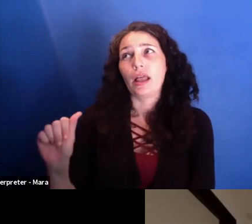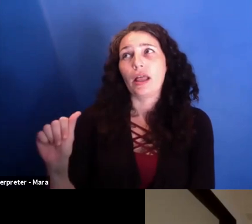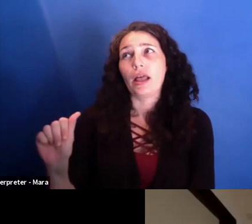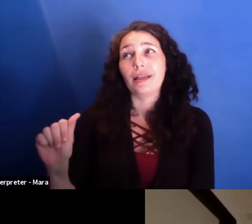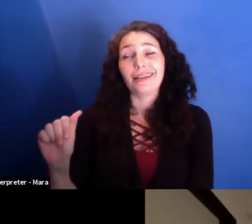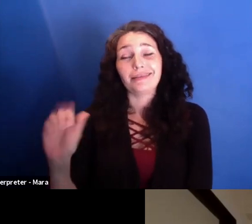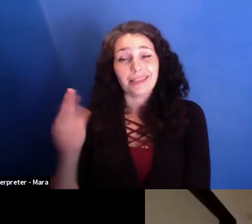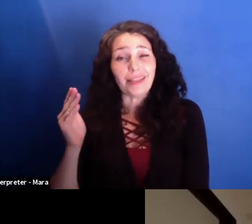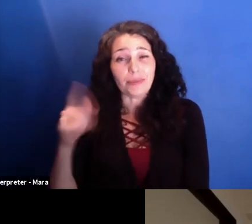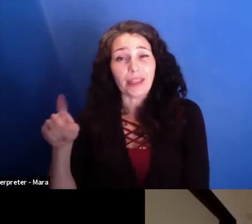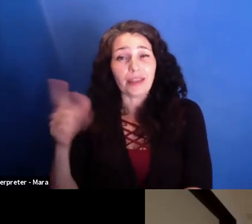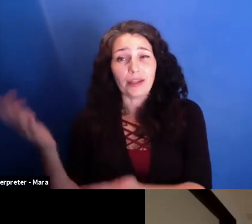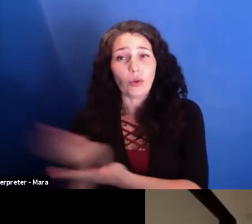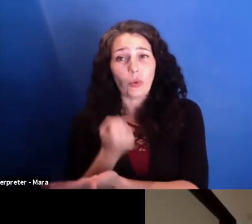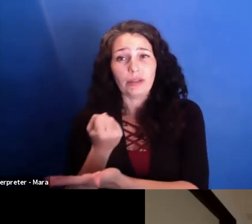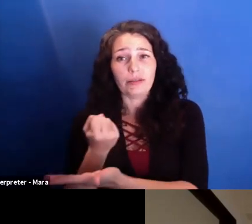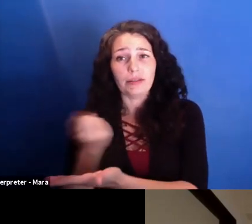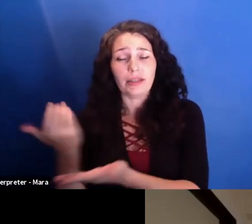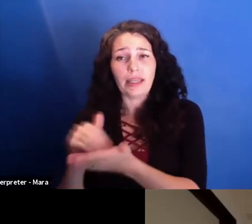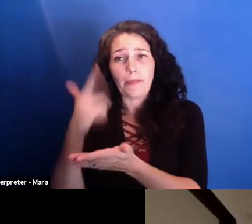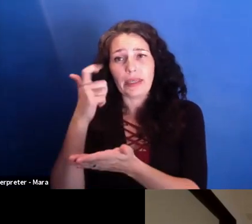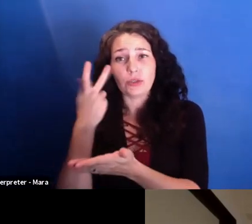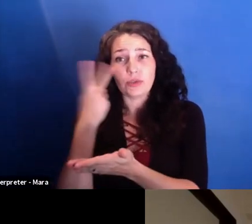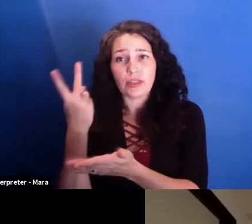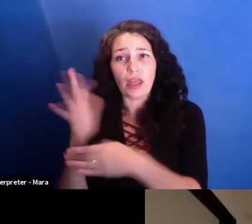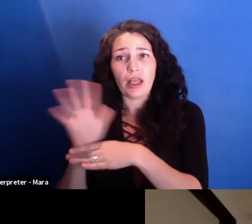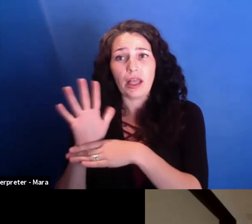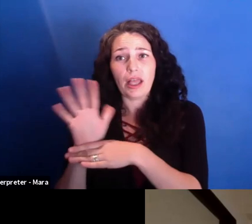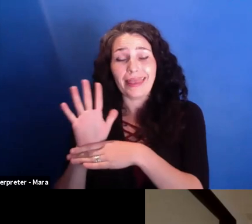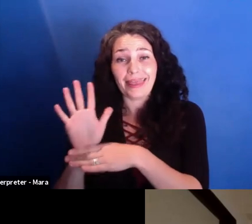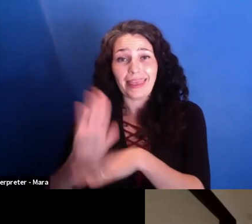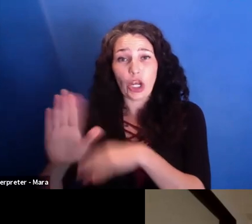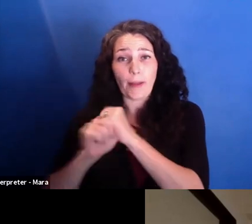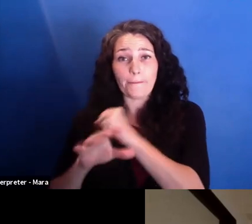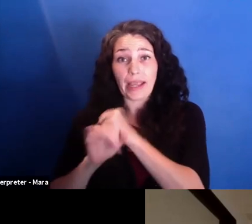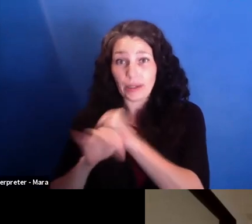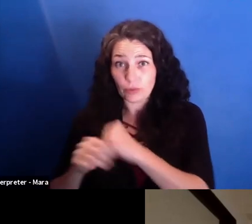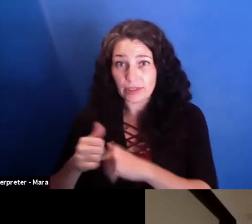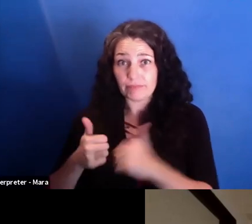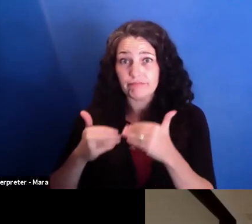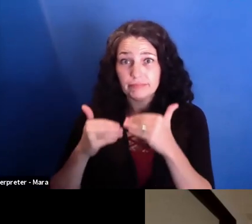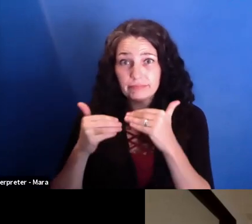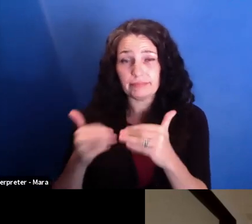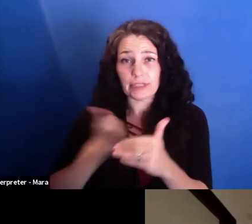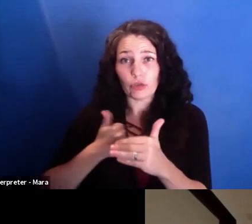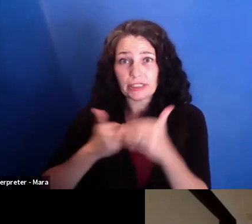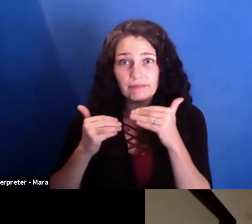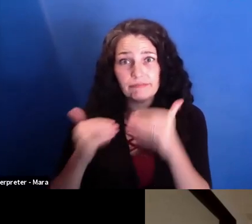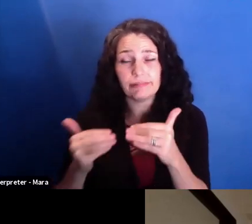their campaign was very aggressive. And their campaign was mainly directed towards the character in the film, towards Vlad.